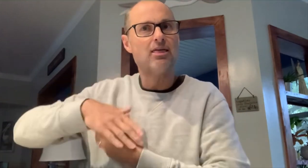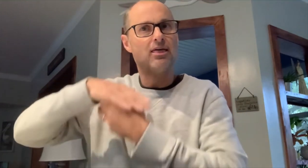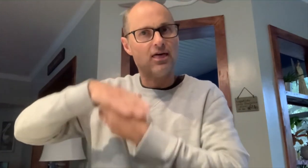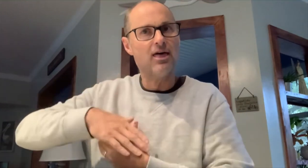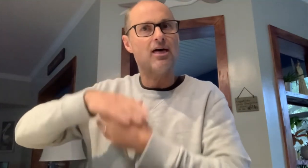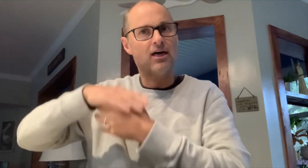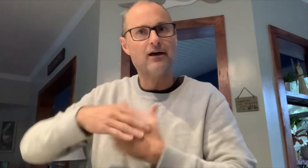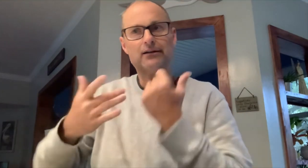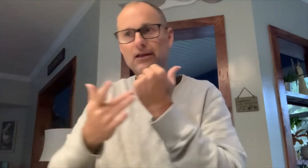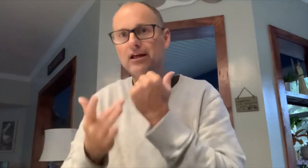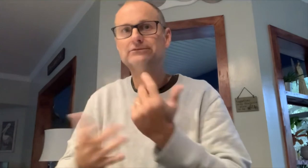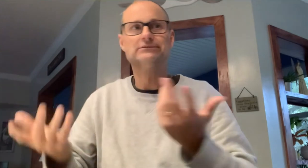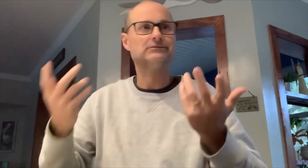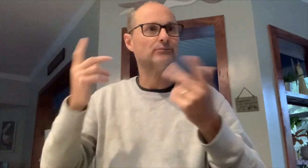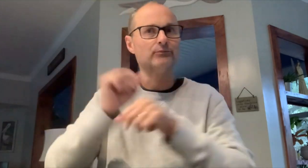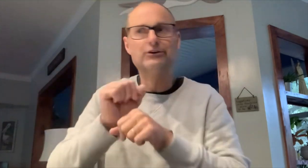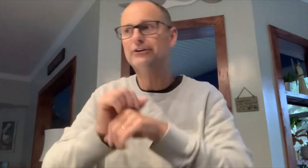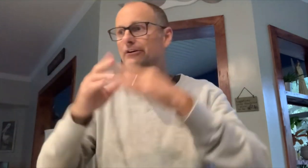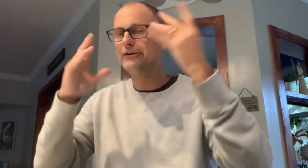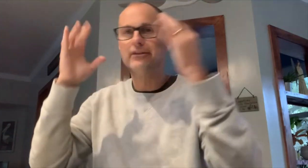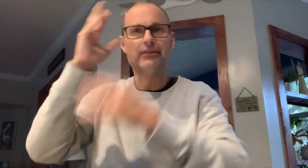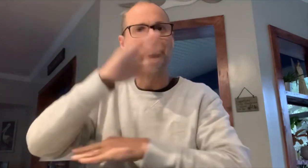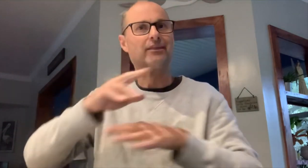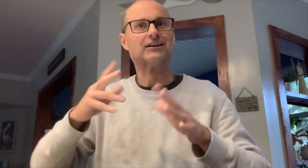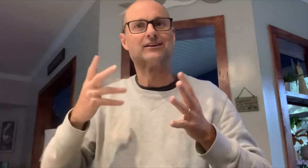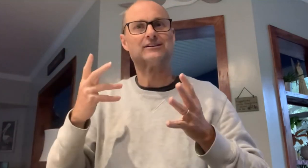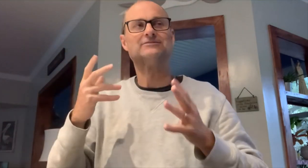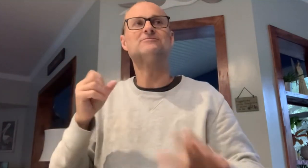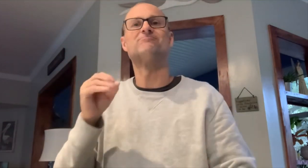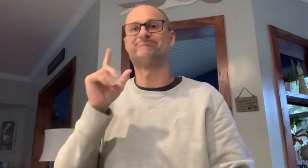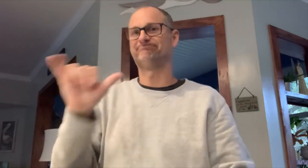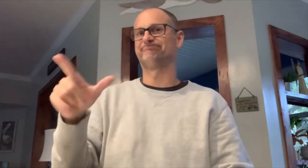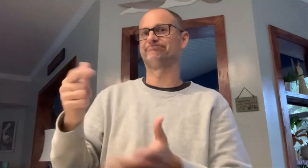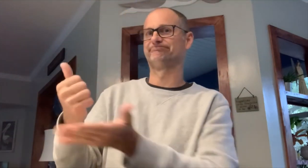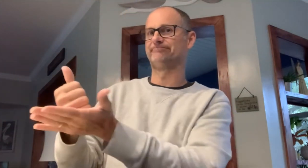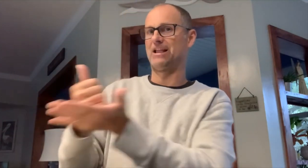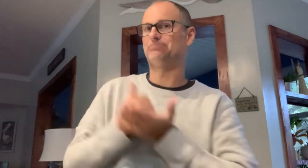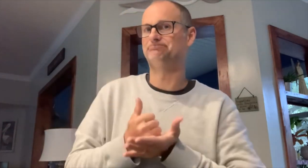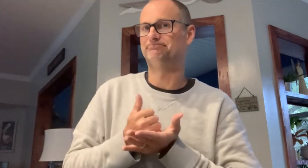I had suppressed it with technology, with work, and with all those trivial responsibilities.